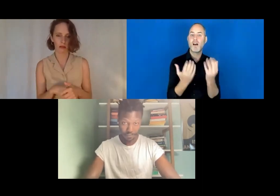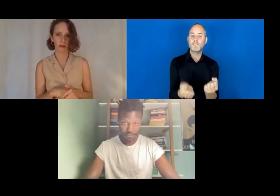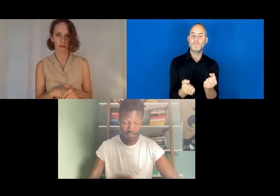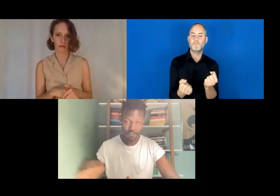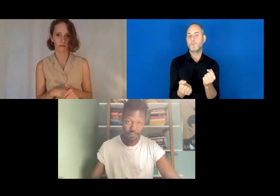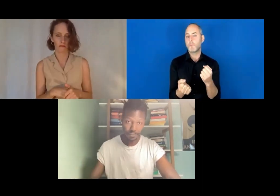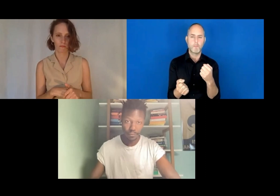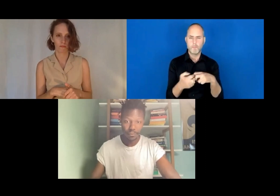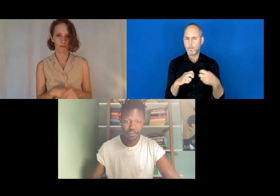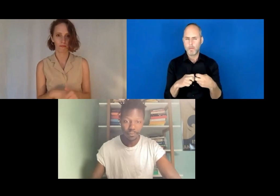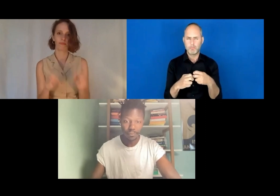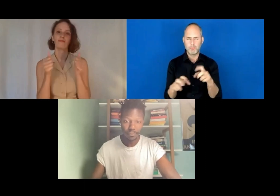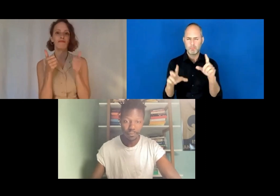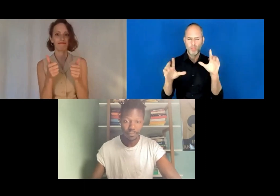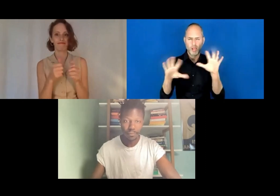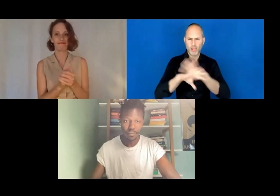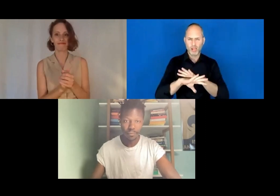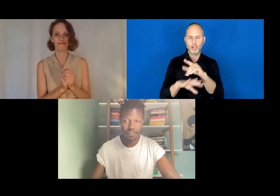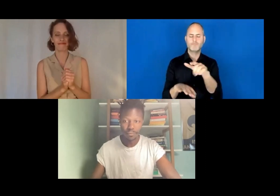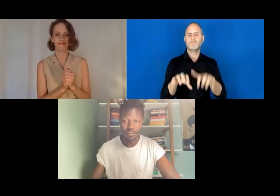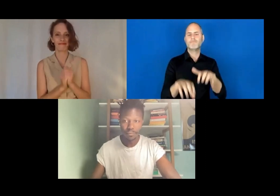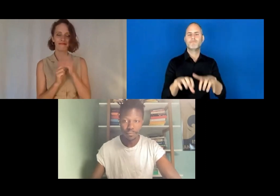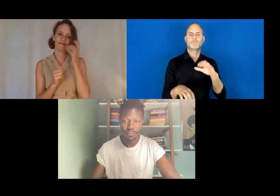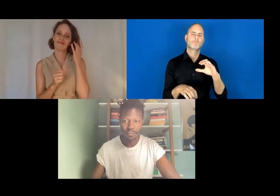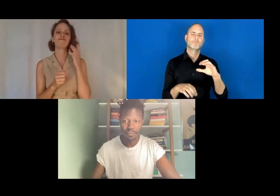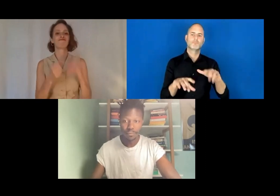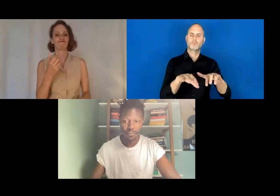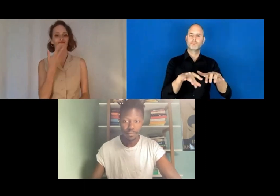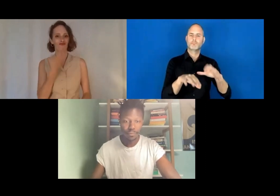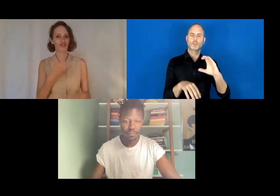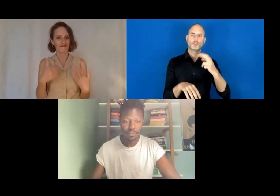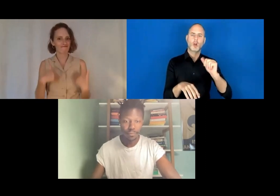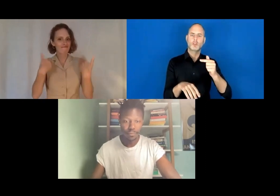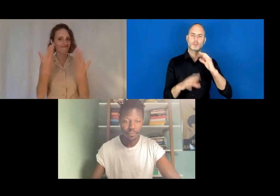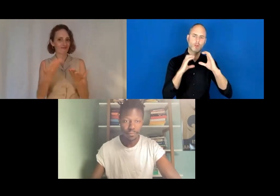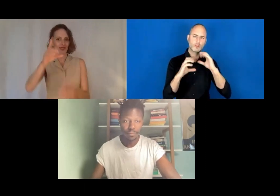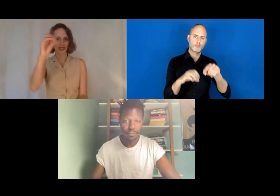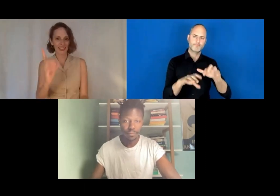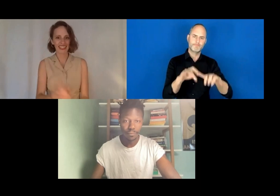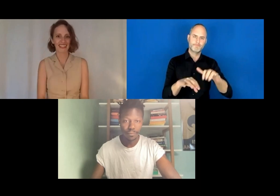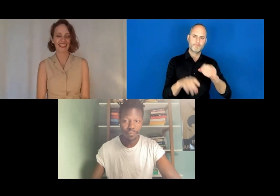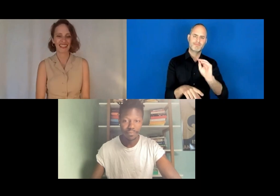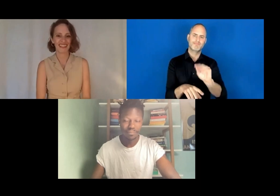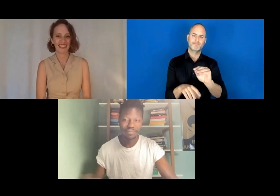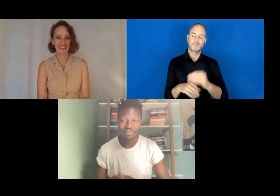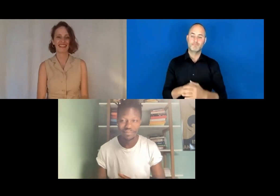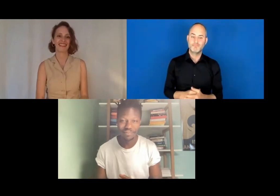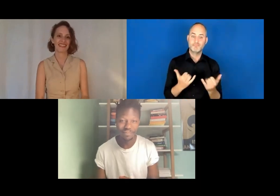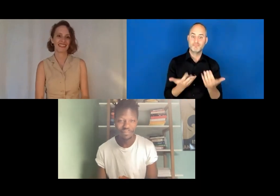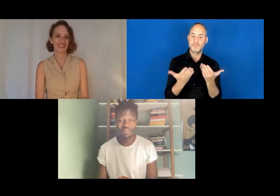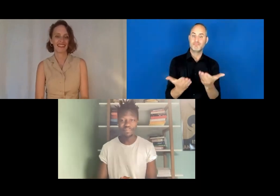So maybe we just start sharing the screen right now, Dodzi, and then we can adjust our technical settings.